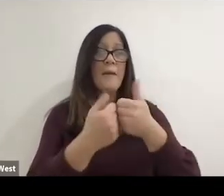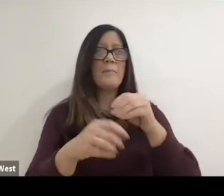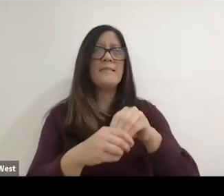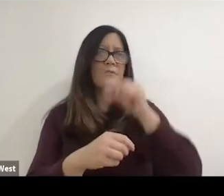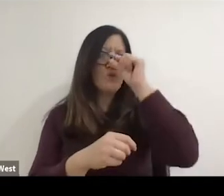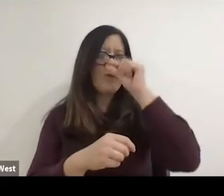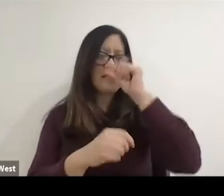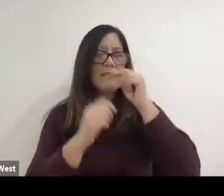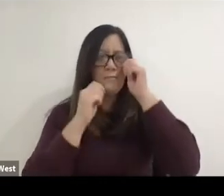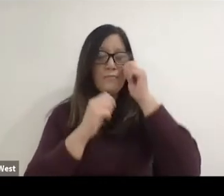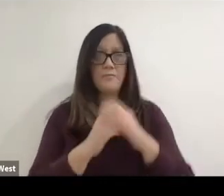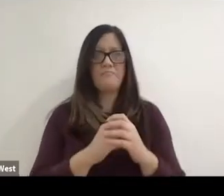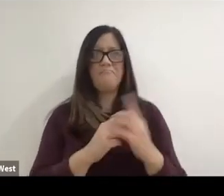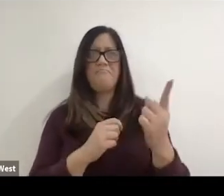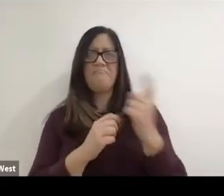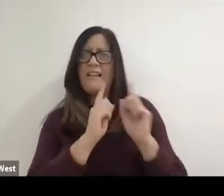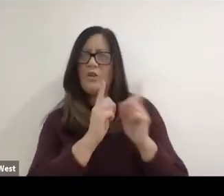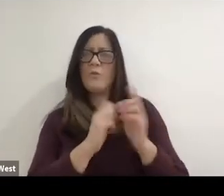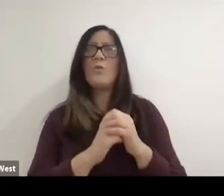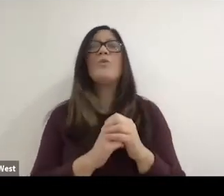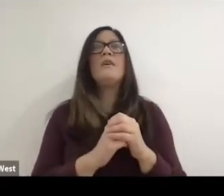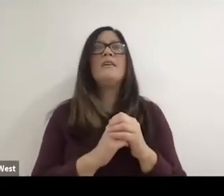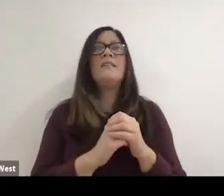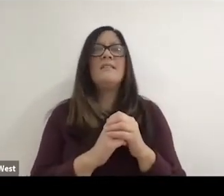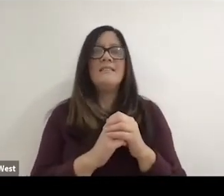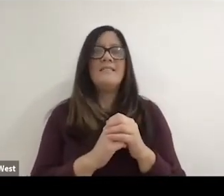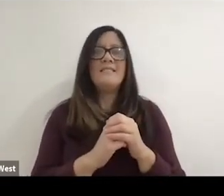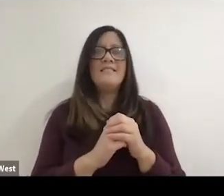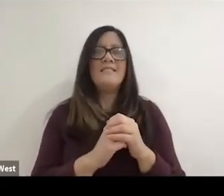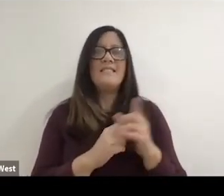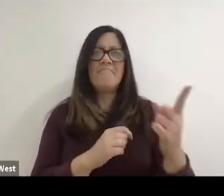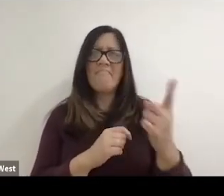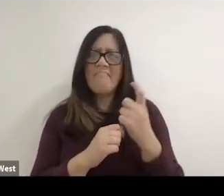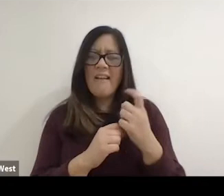about one in the morning so it was live. I think in the US and he said isn't